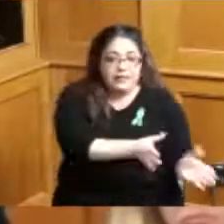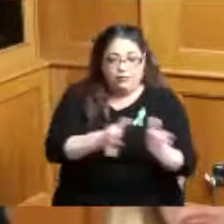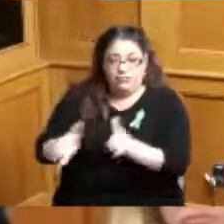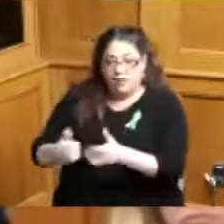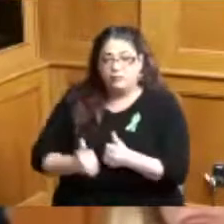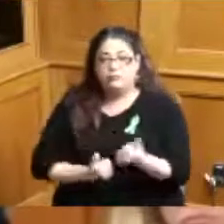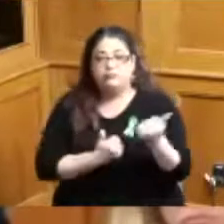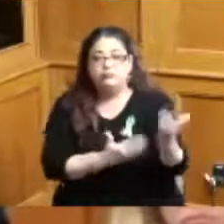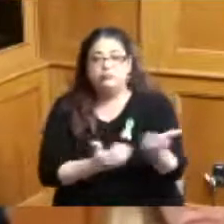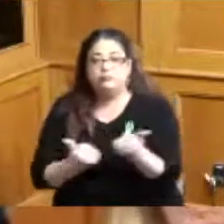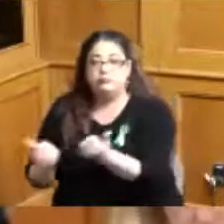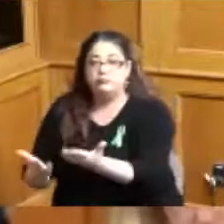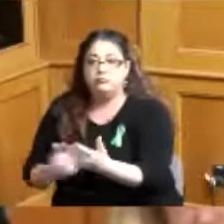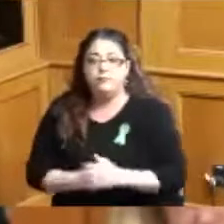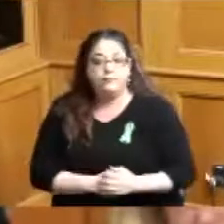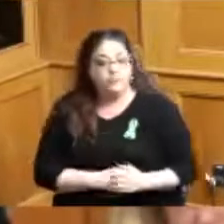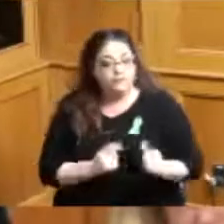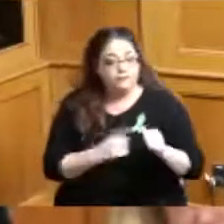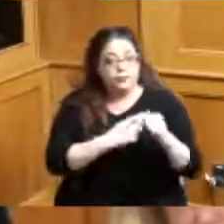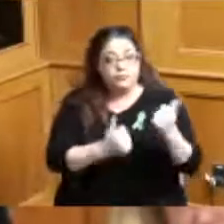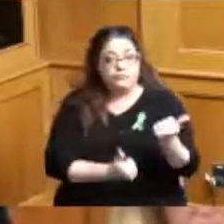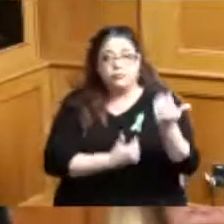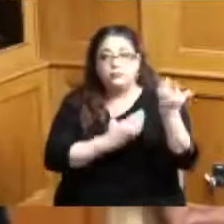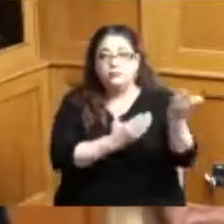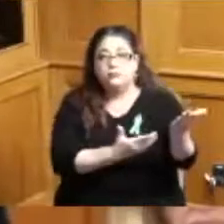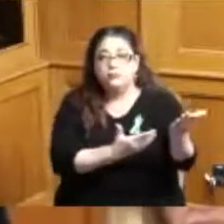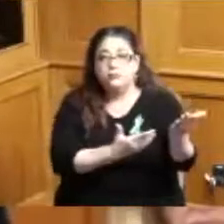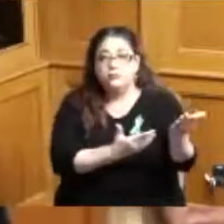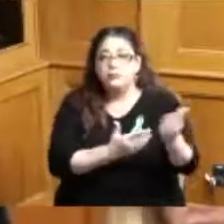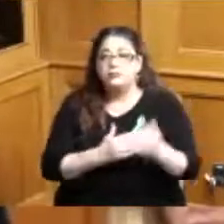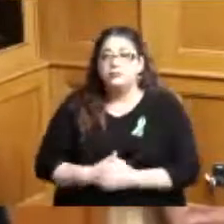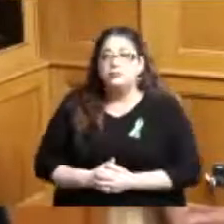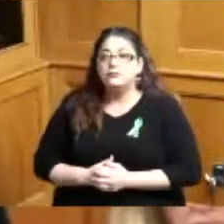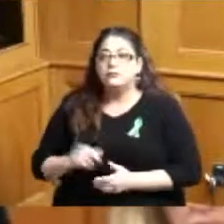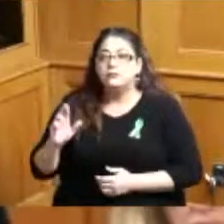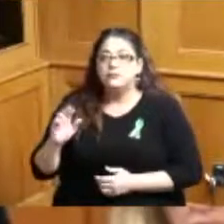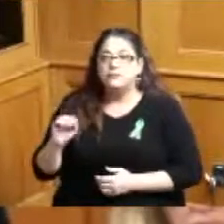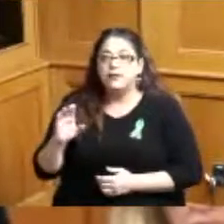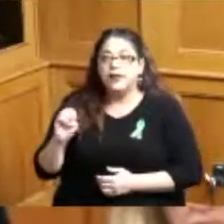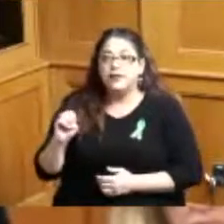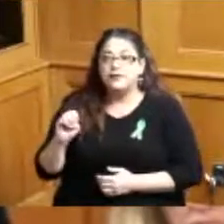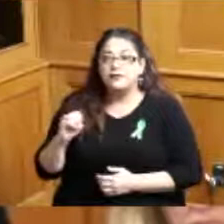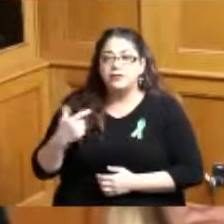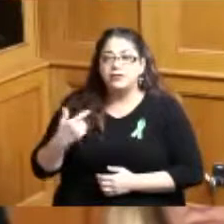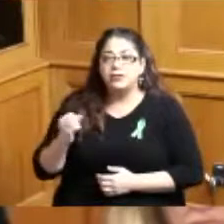first we would like to recommend that centering race and gender is incorporated into all the ARPA